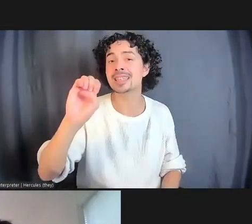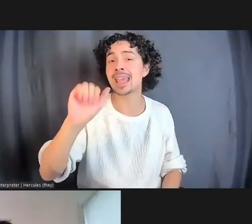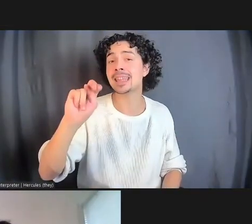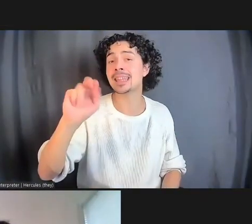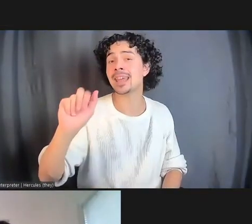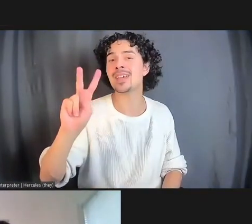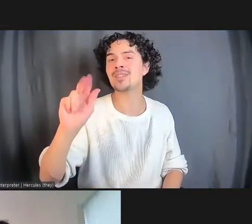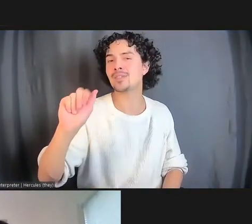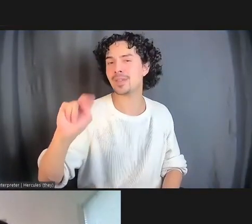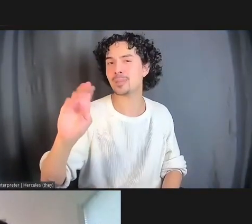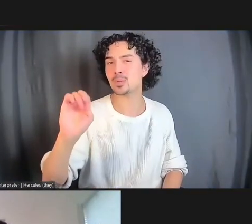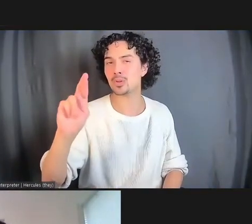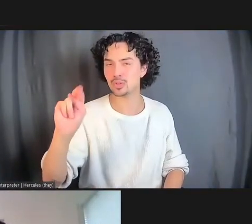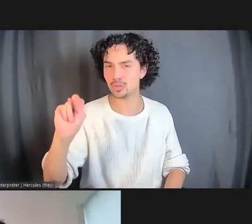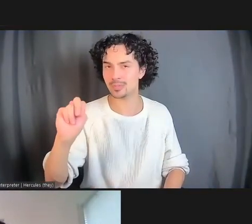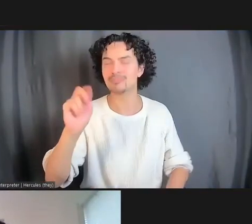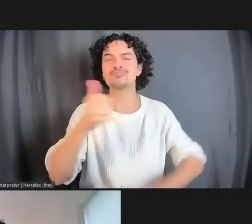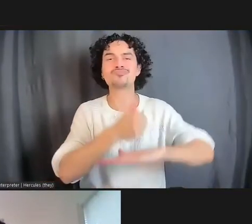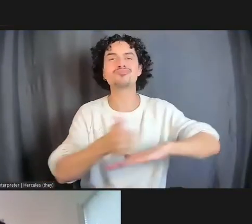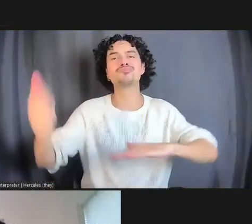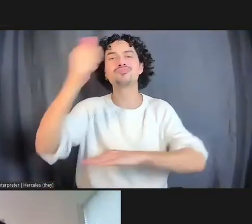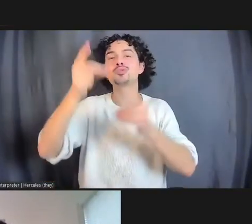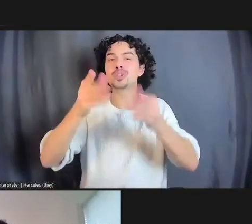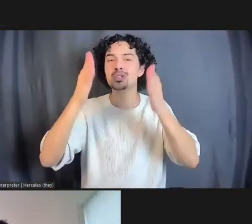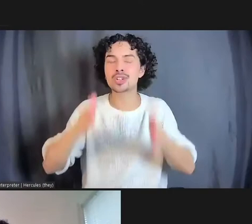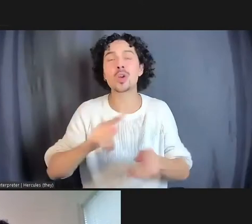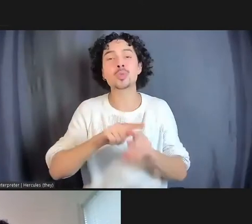She's the executive director, design director, and co-founder of Designing